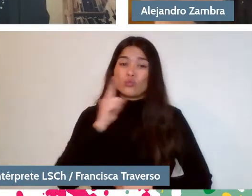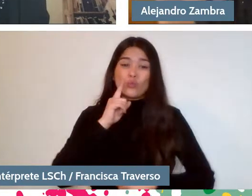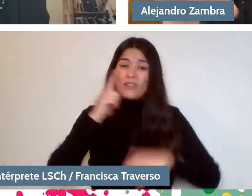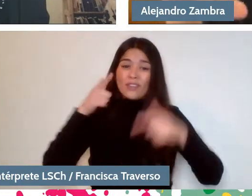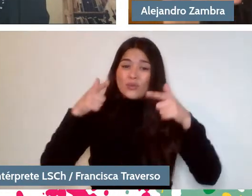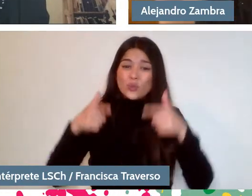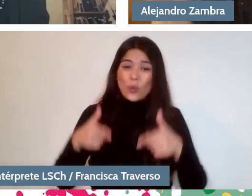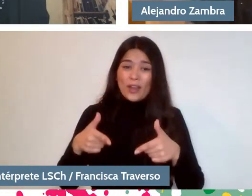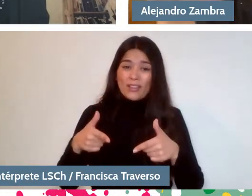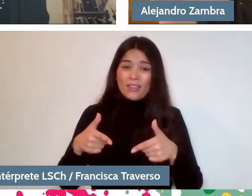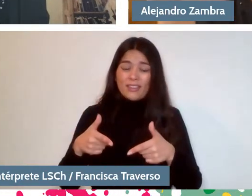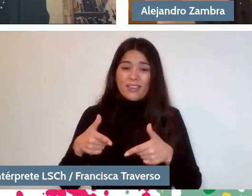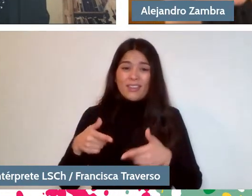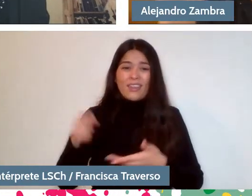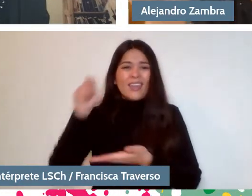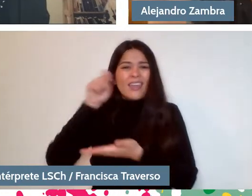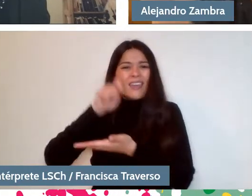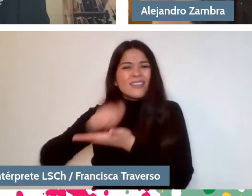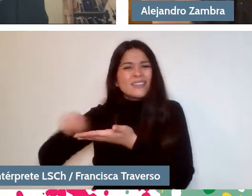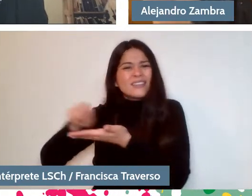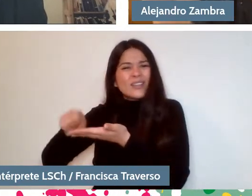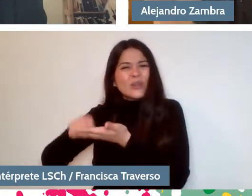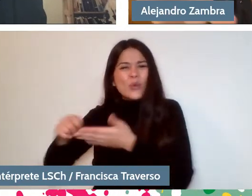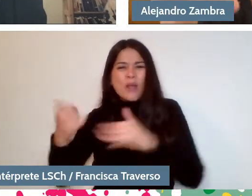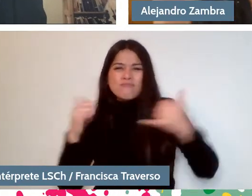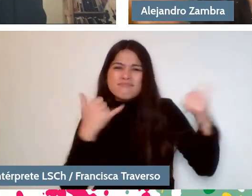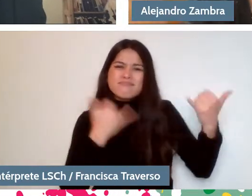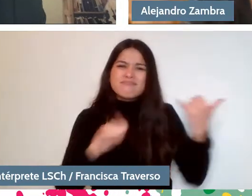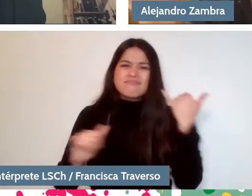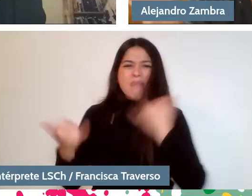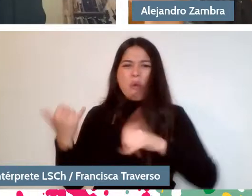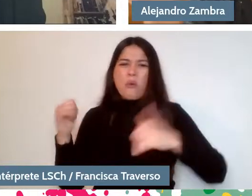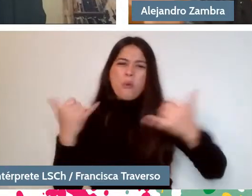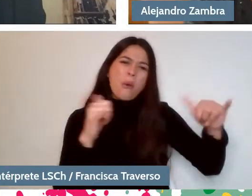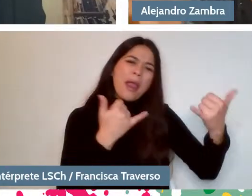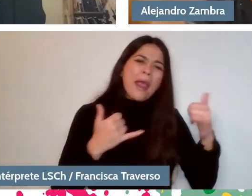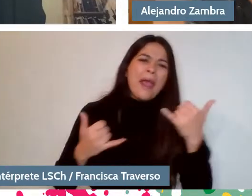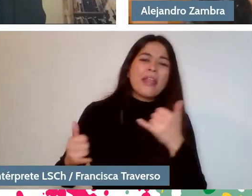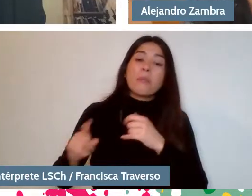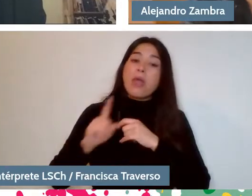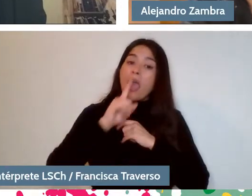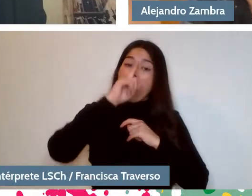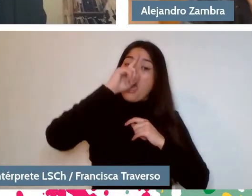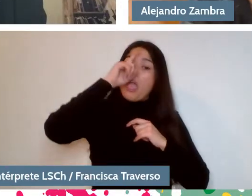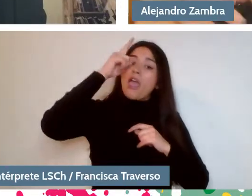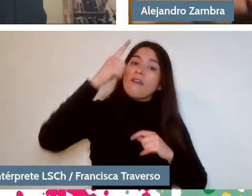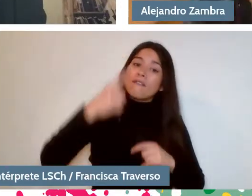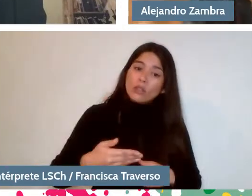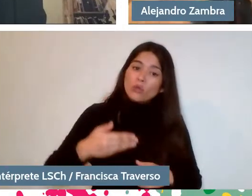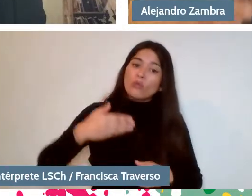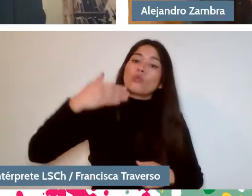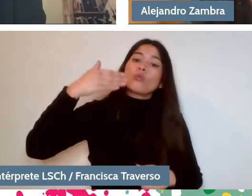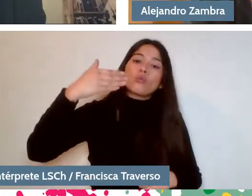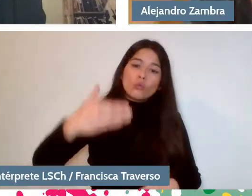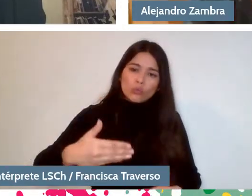was a game for me at first and then a habit, I mean, a usual game, a game that you got used to playing.